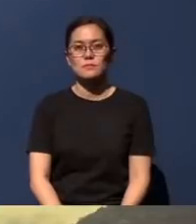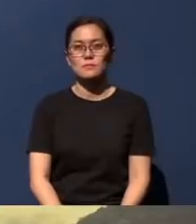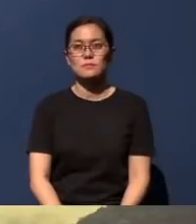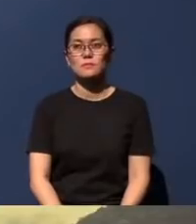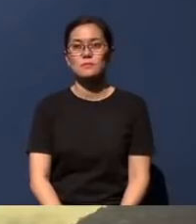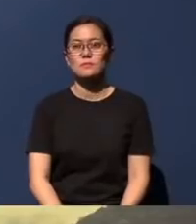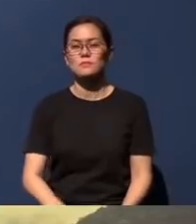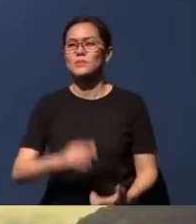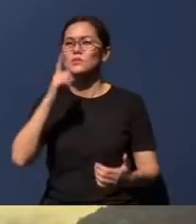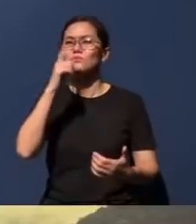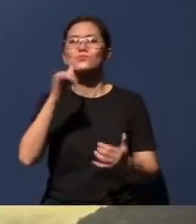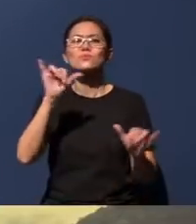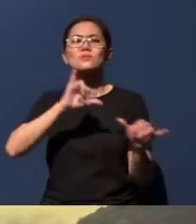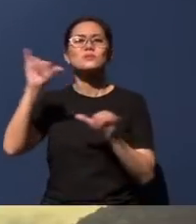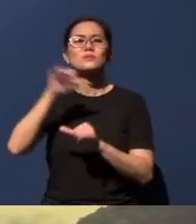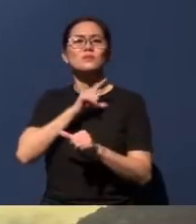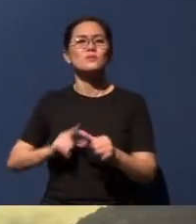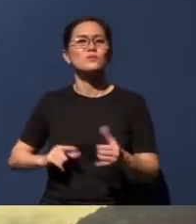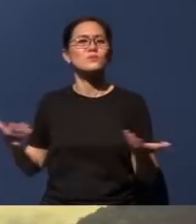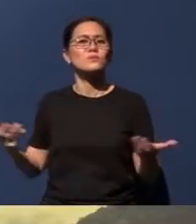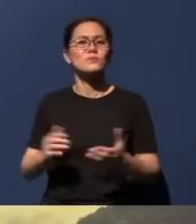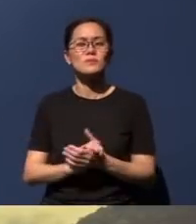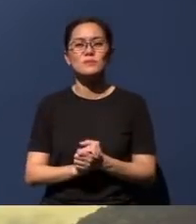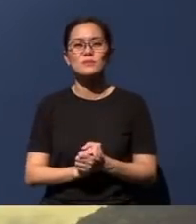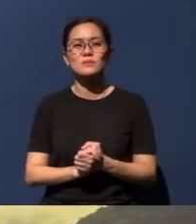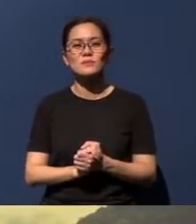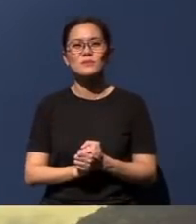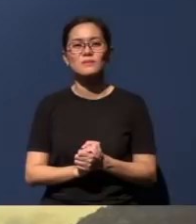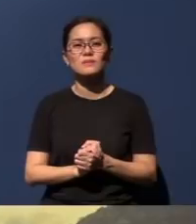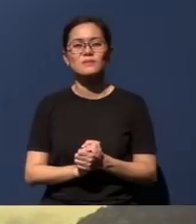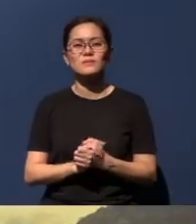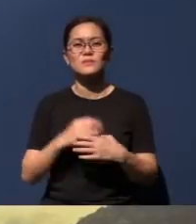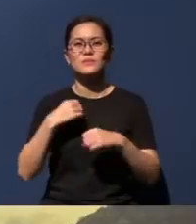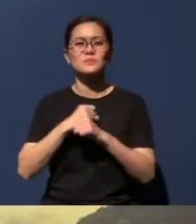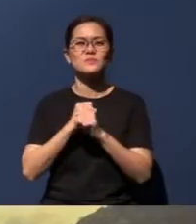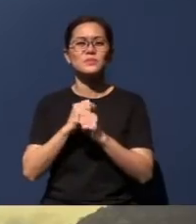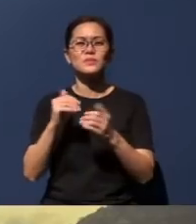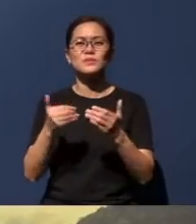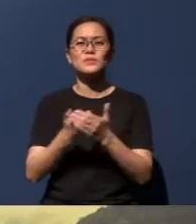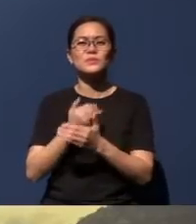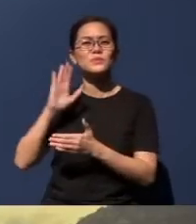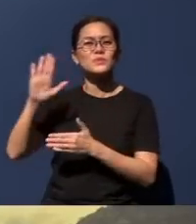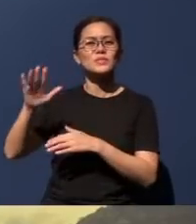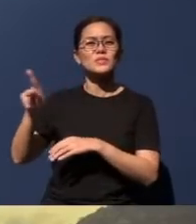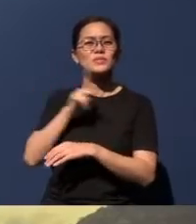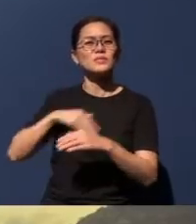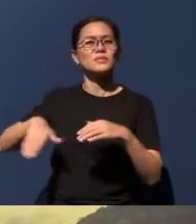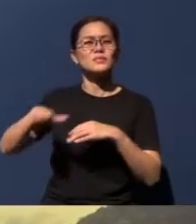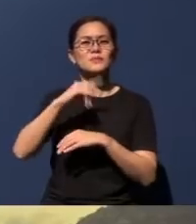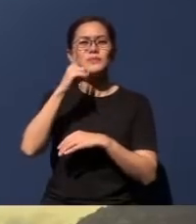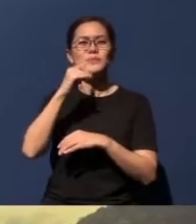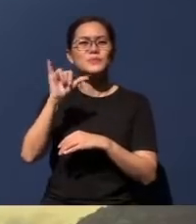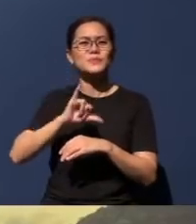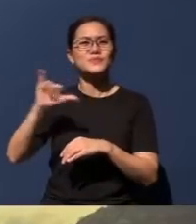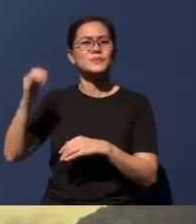Who is Like the Lord... in Restoring His Kingdom? Good morning.